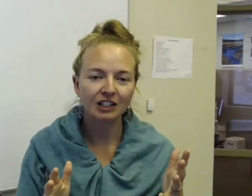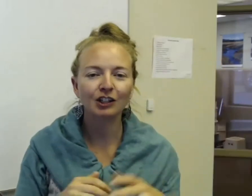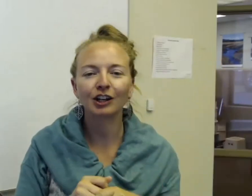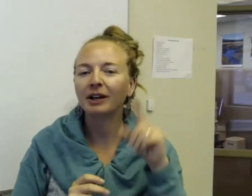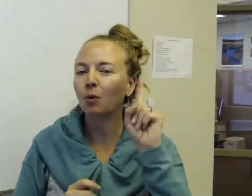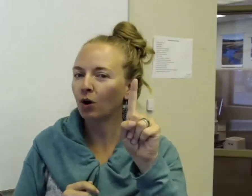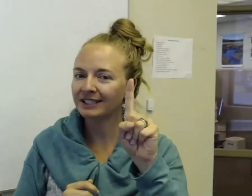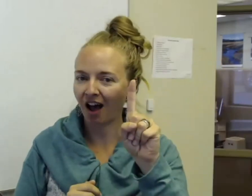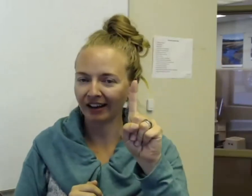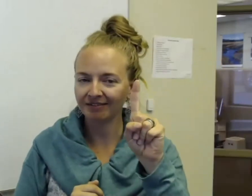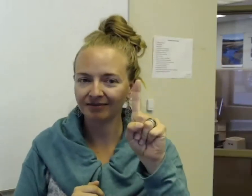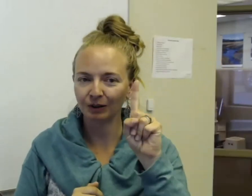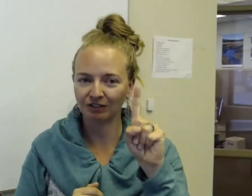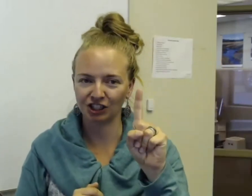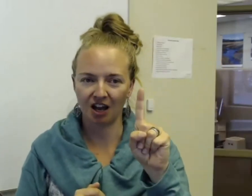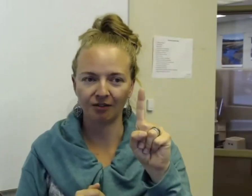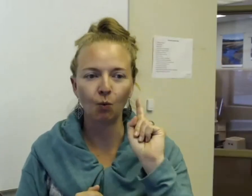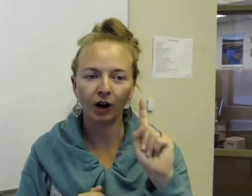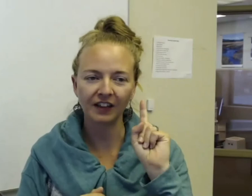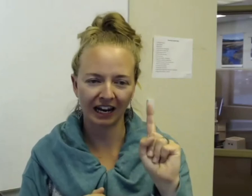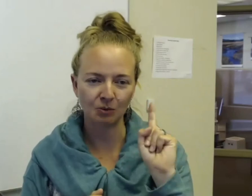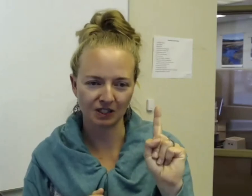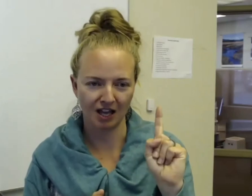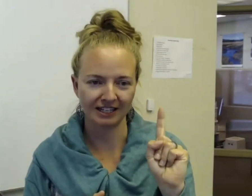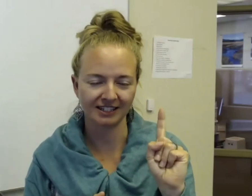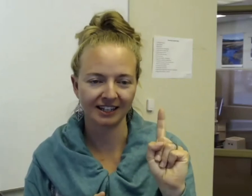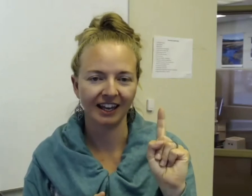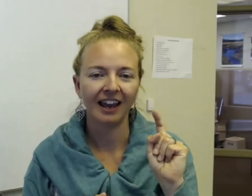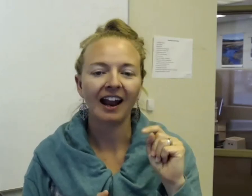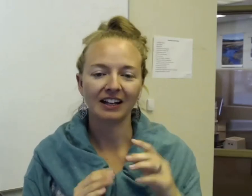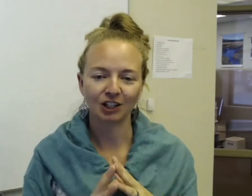you're going to pick one sign that we've just done, one of the animal signs. And that's